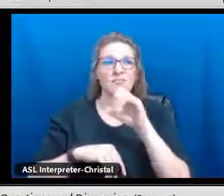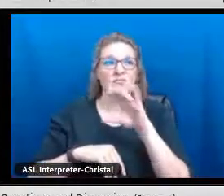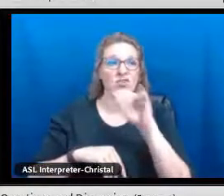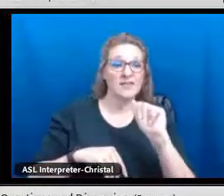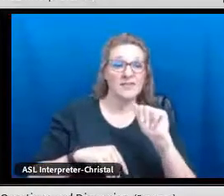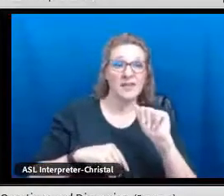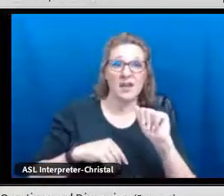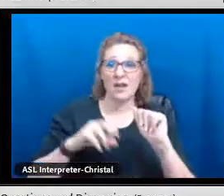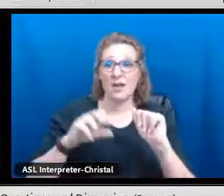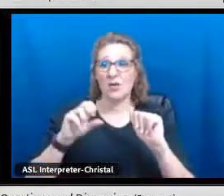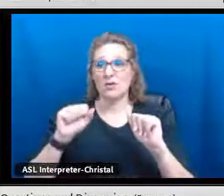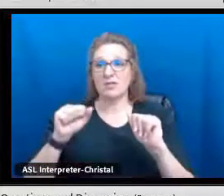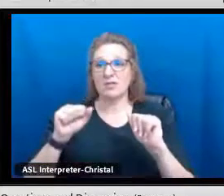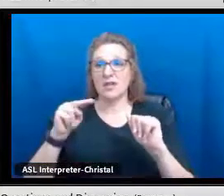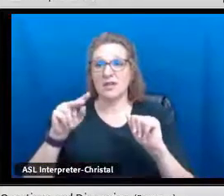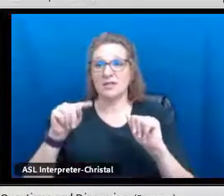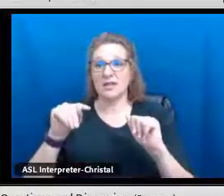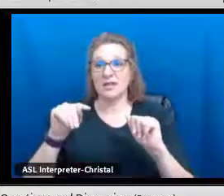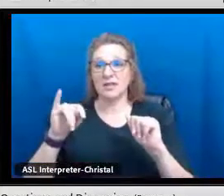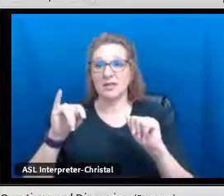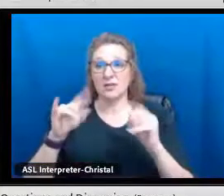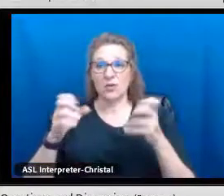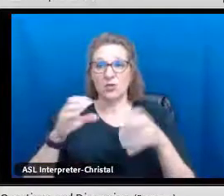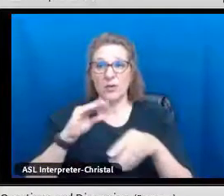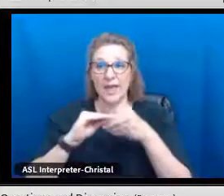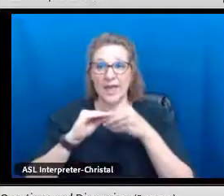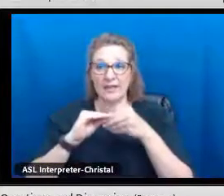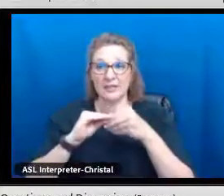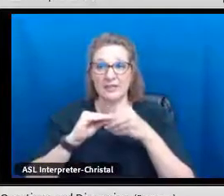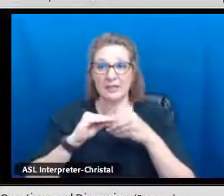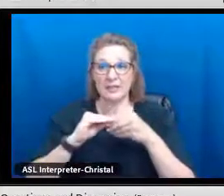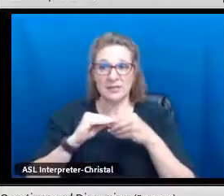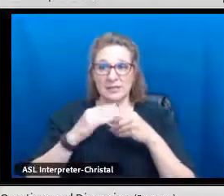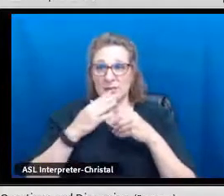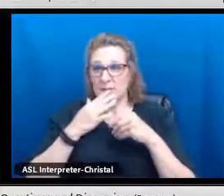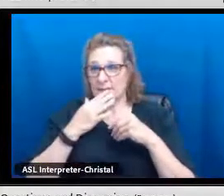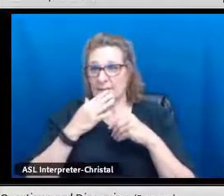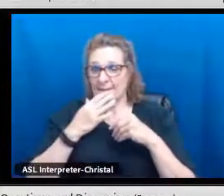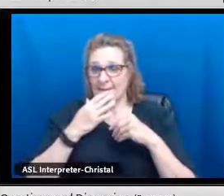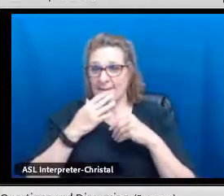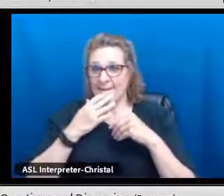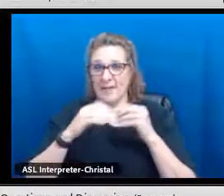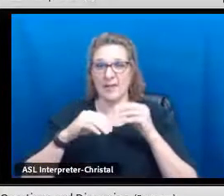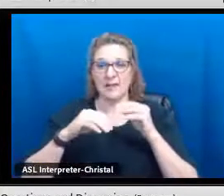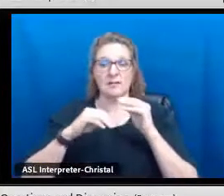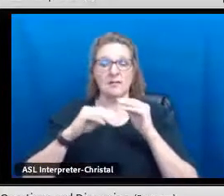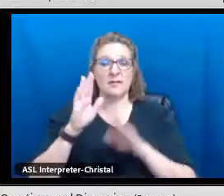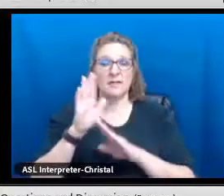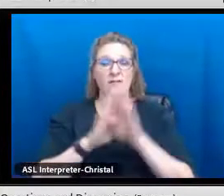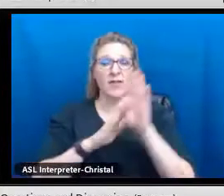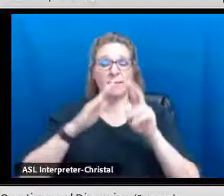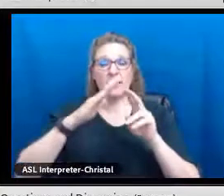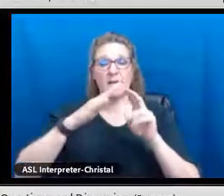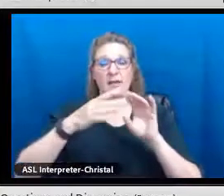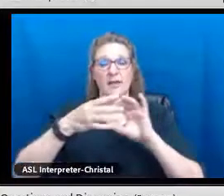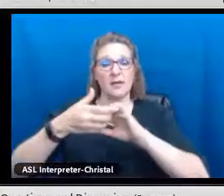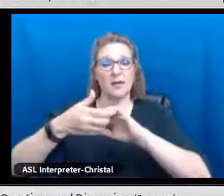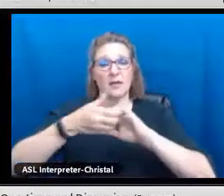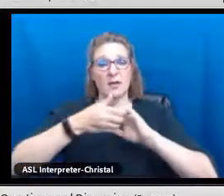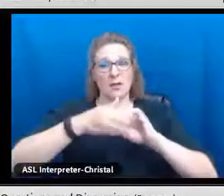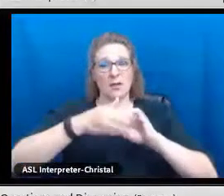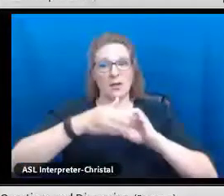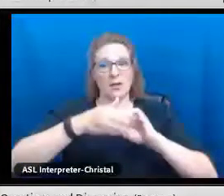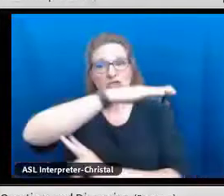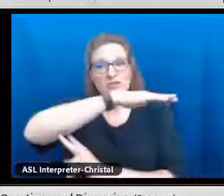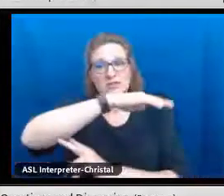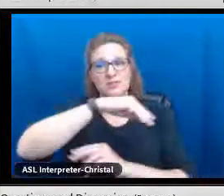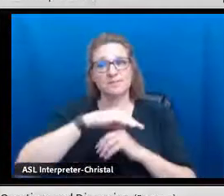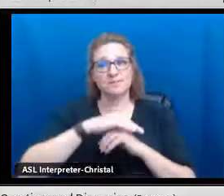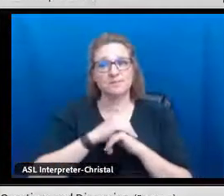Jessica or Santi, do you have anything to add to that in terms of seals creating bridges